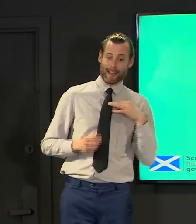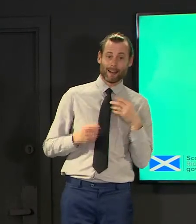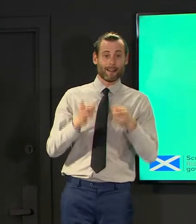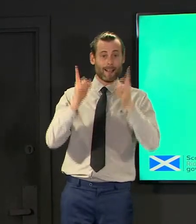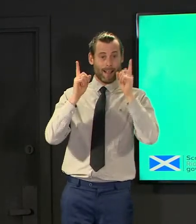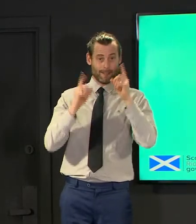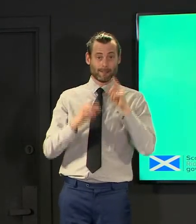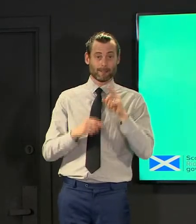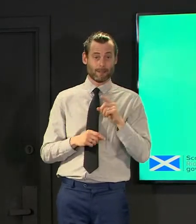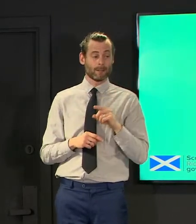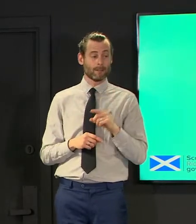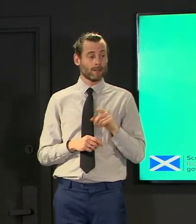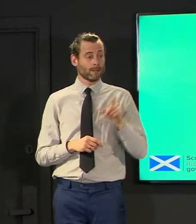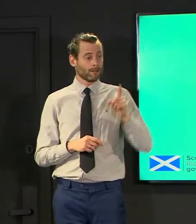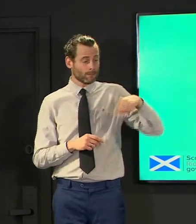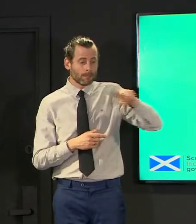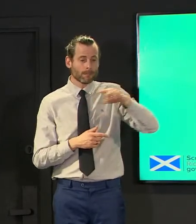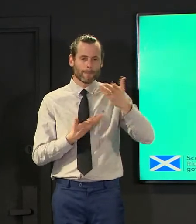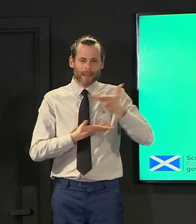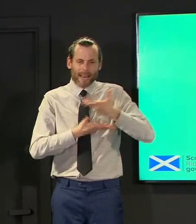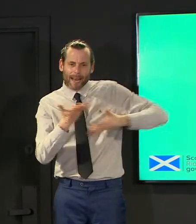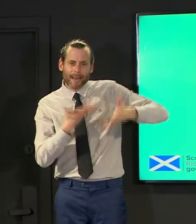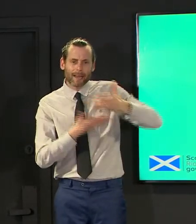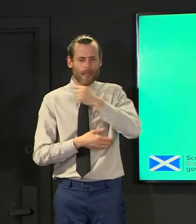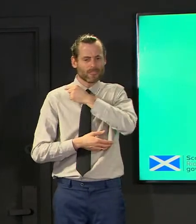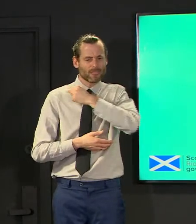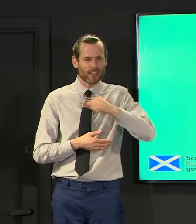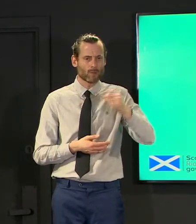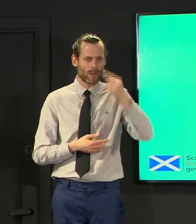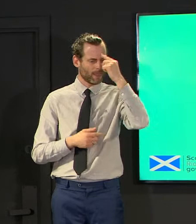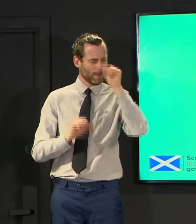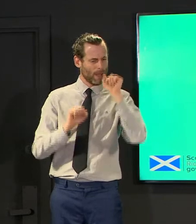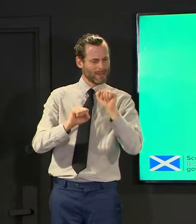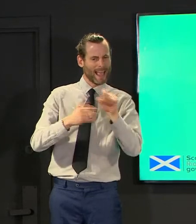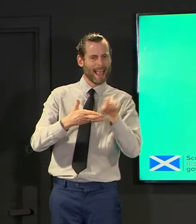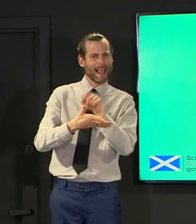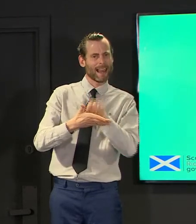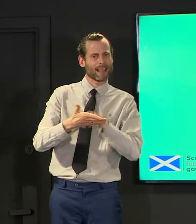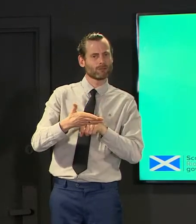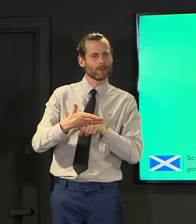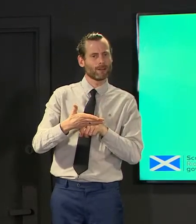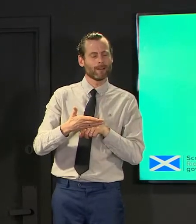fully engaged with have had conversations this week with those in charge of thinking about what